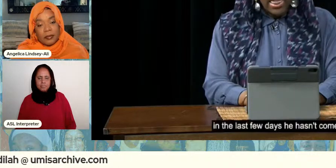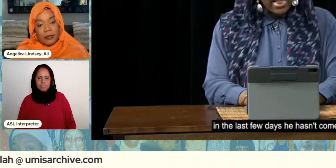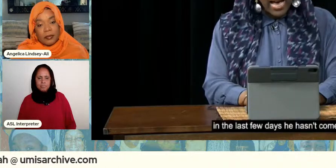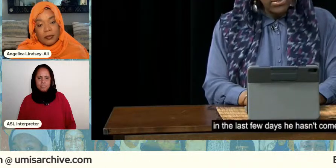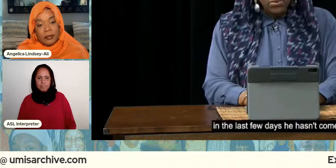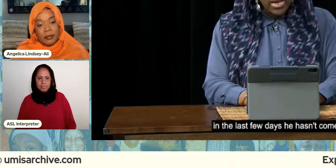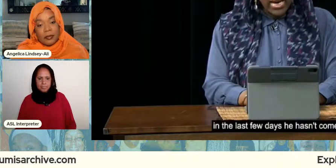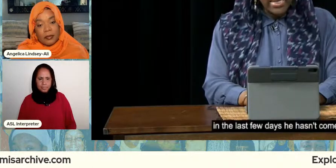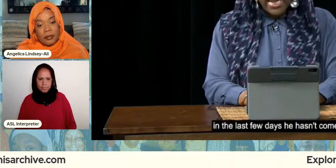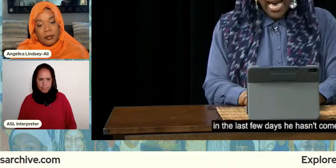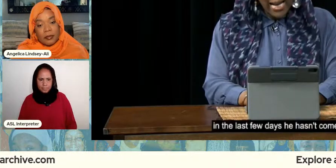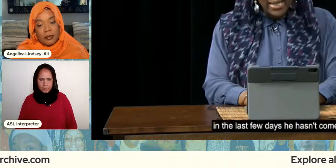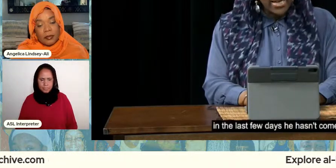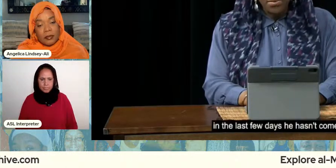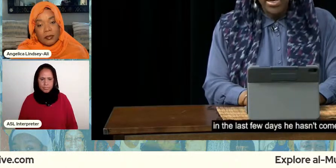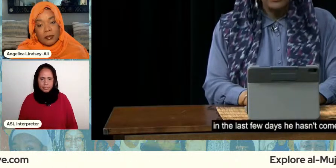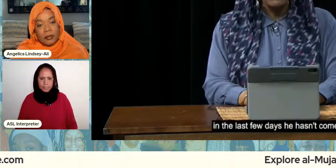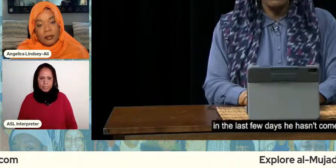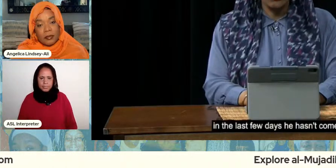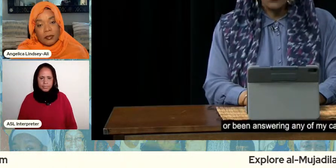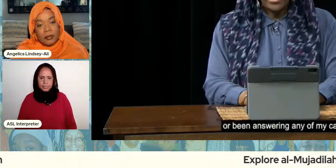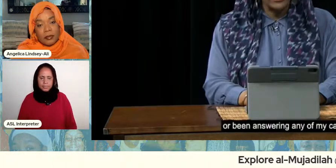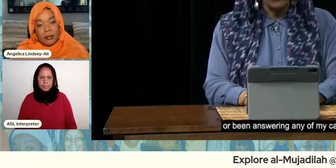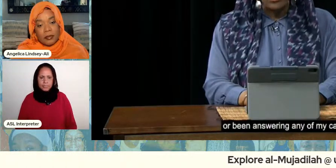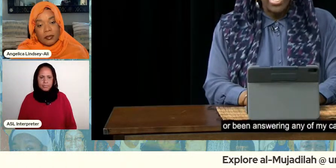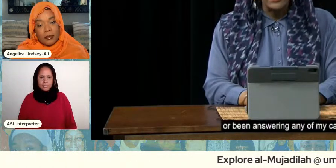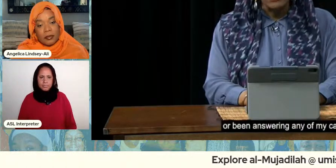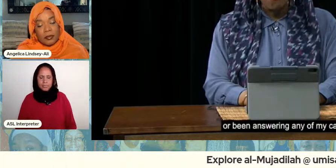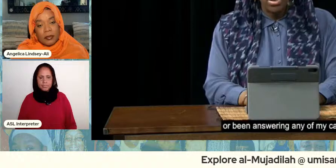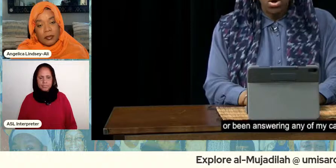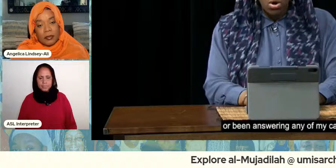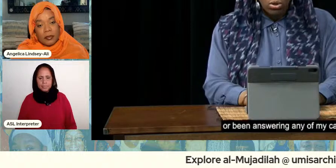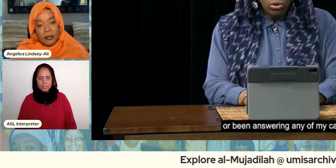in the last few days he hasn't come here or been answering any of my calls